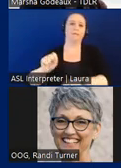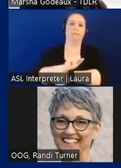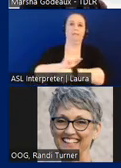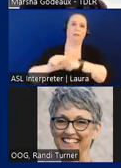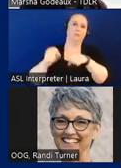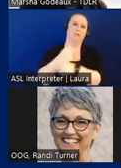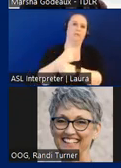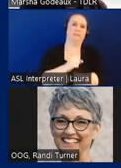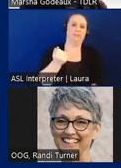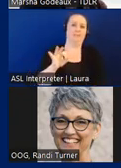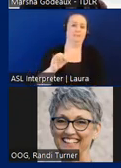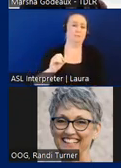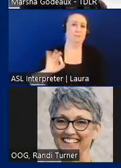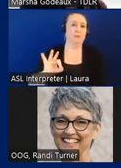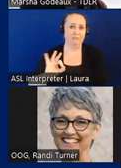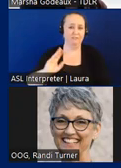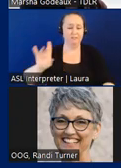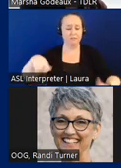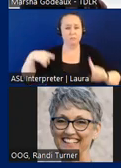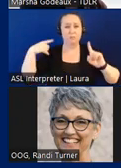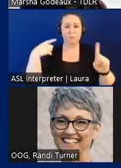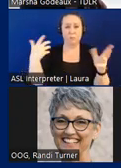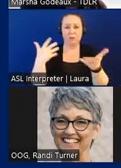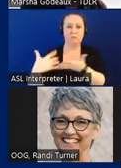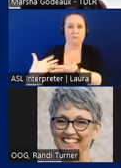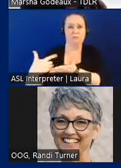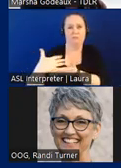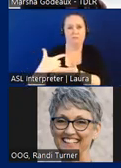The mission of the Bureau was to collect and report statistical information